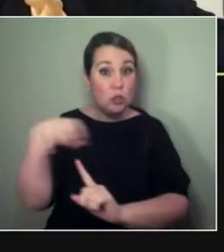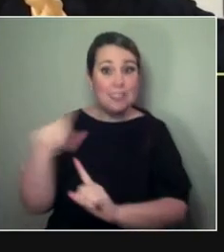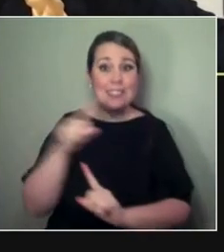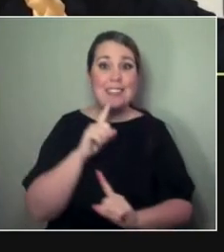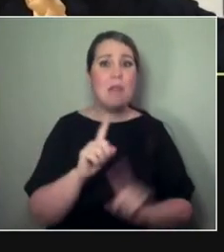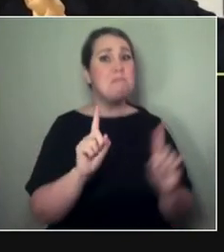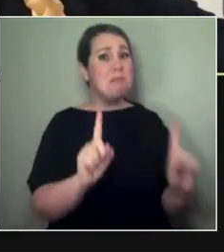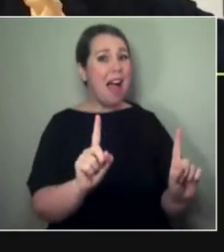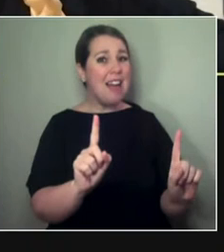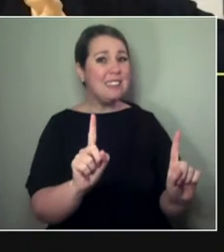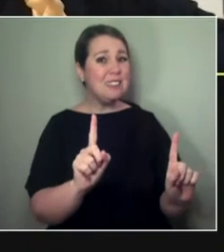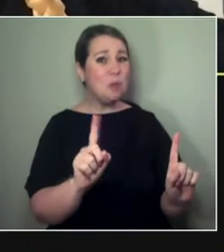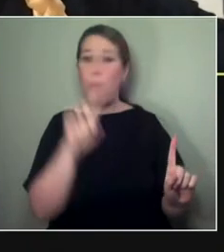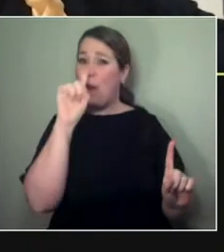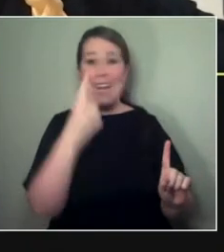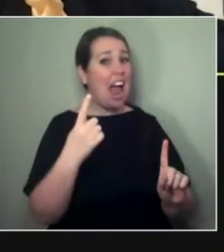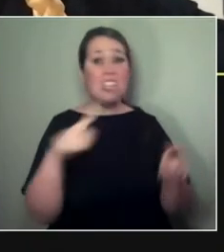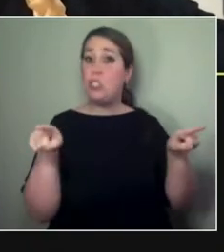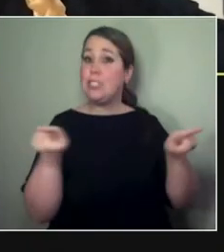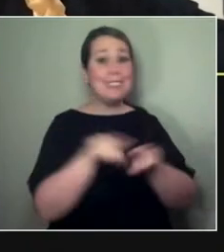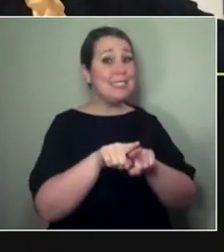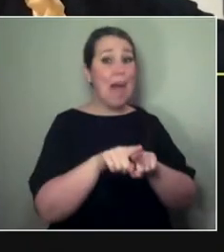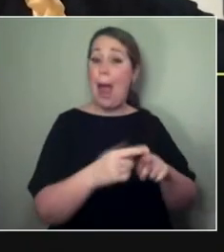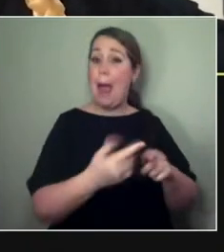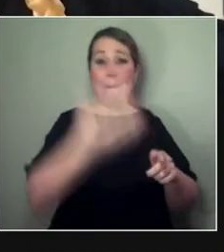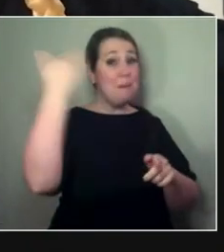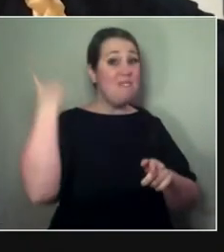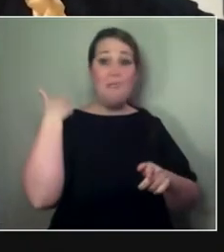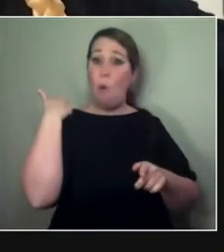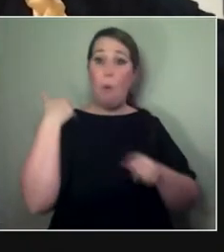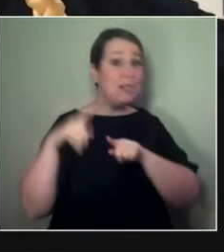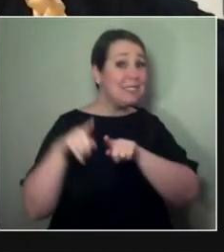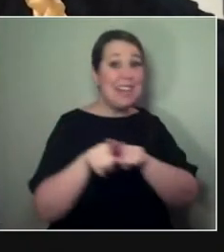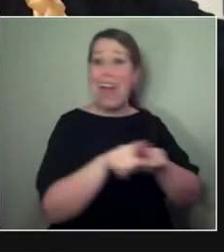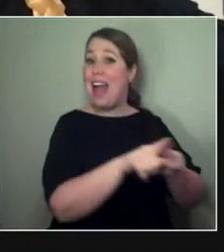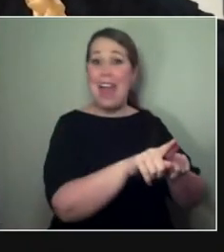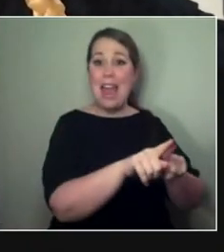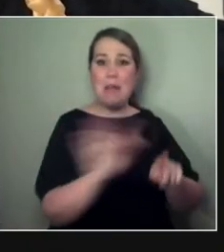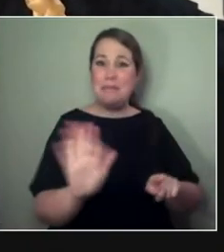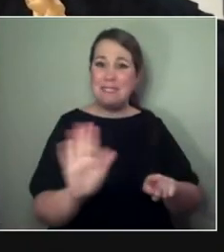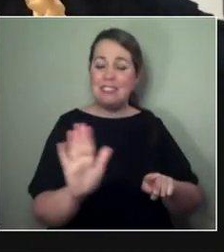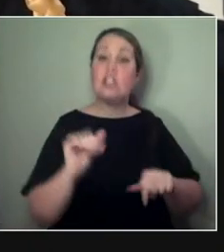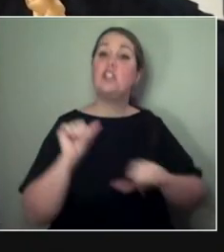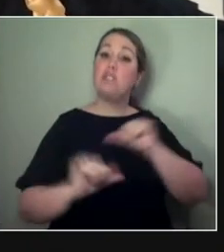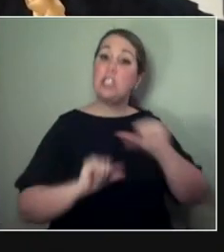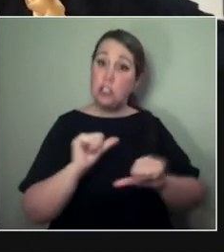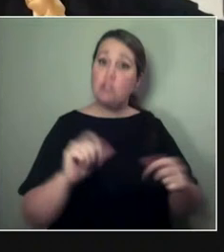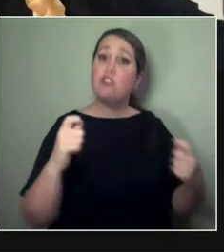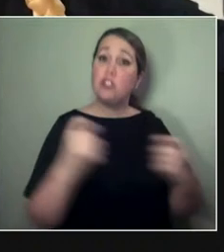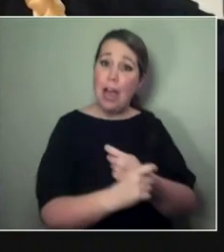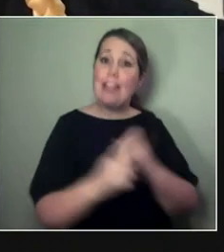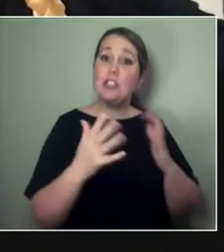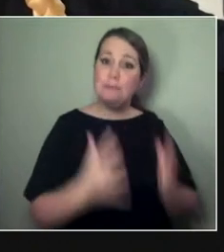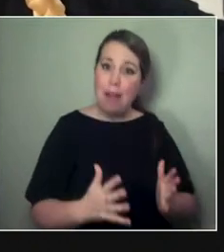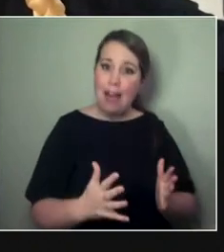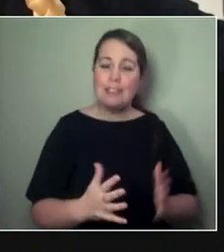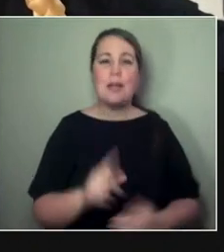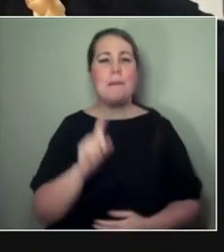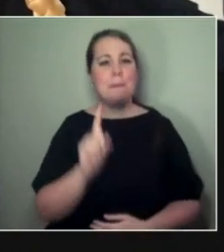we need to do this differently and we're calling on a change. The thing that we're not doing yet as a sector —